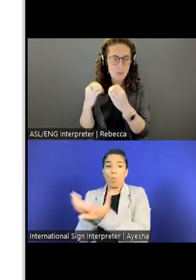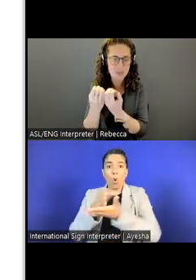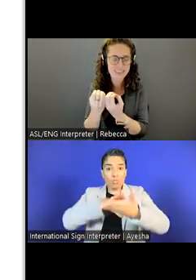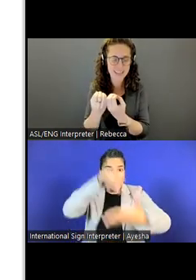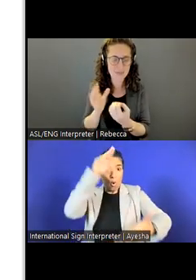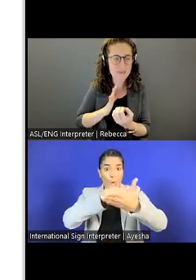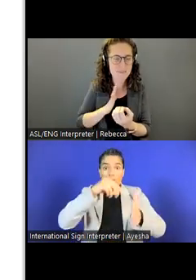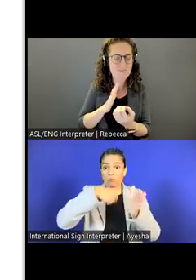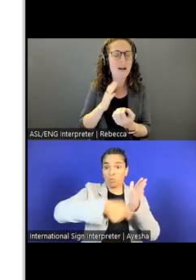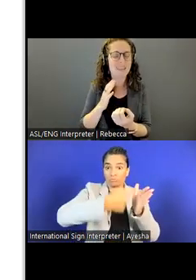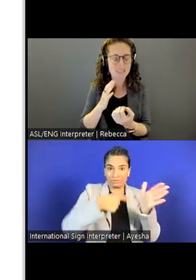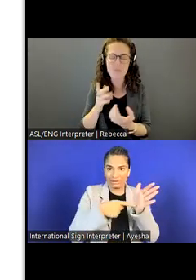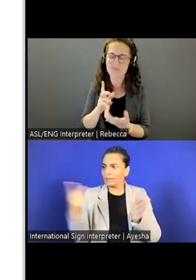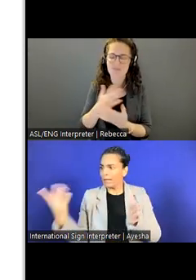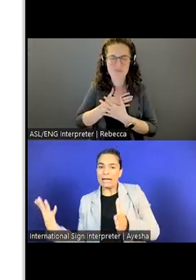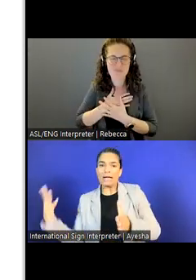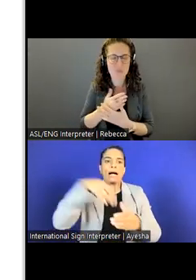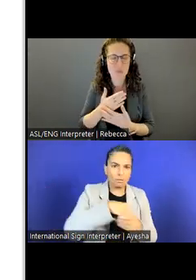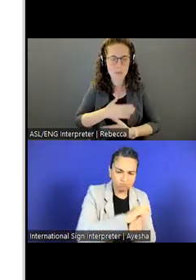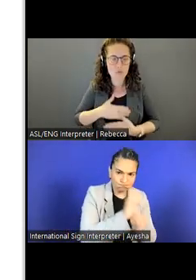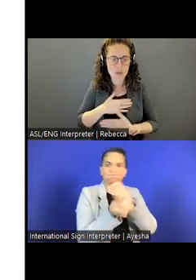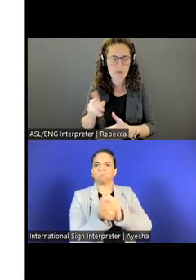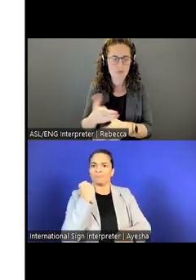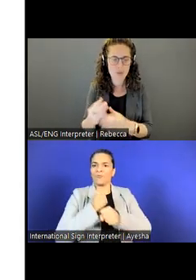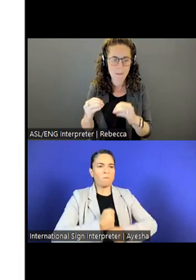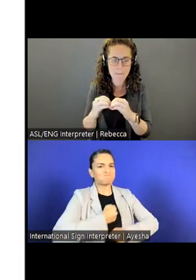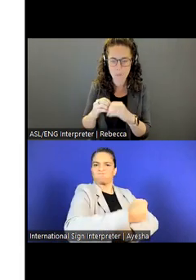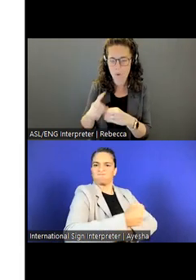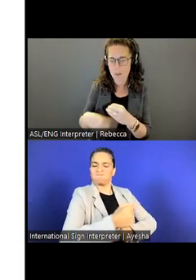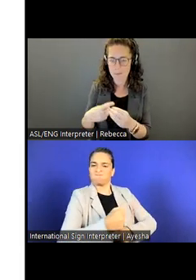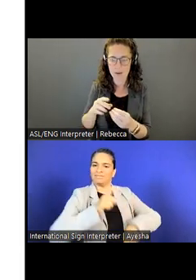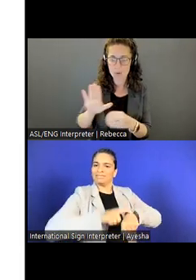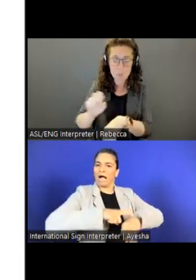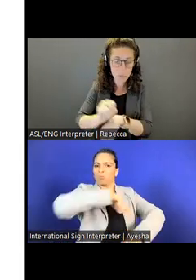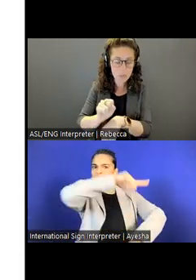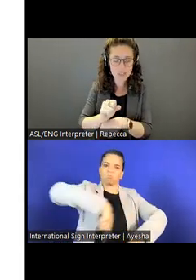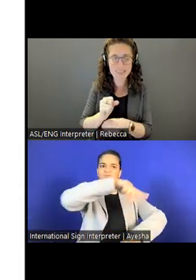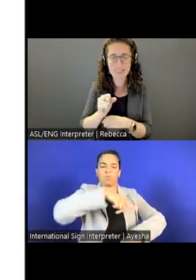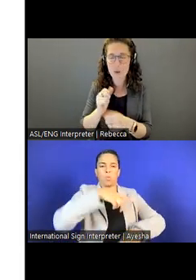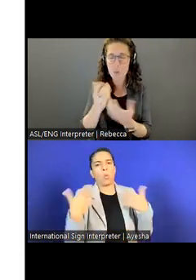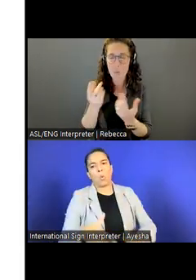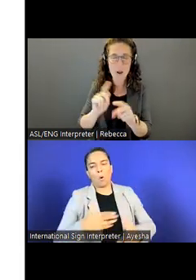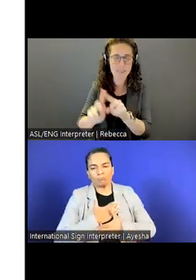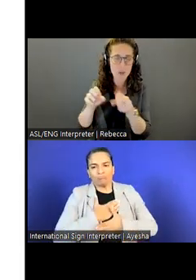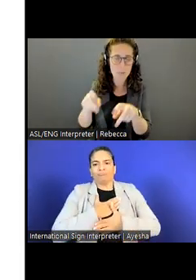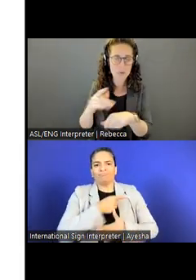I really appreciate you sharing more about what you all do and the opportunities there. Thank you so much!